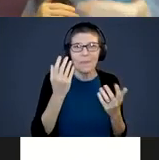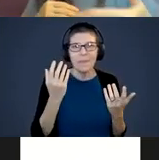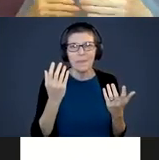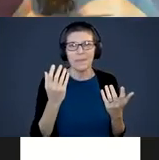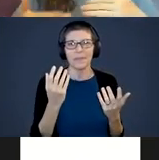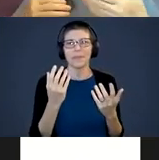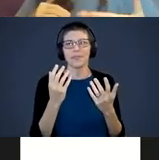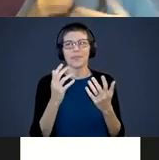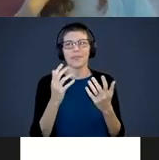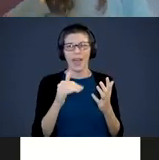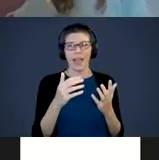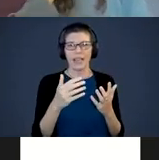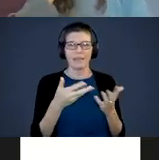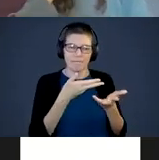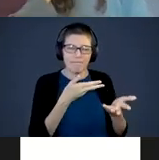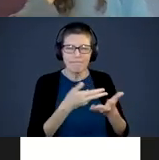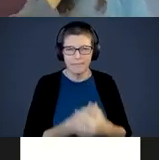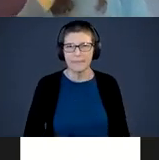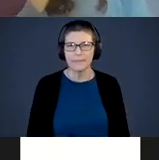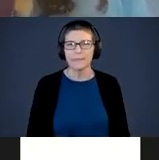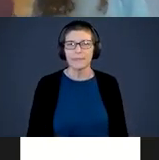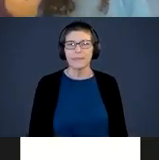That kind of engagement. Or the Itsy-bitsy Spider.